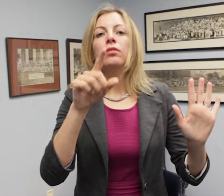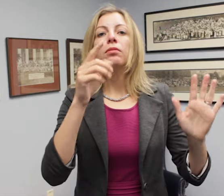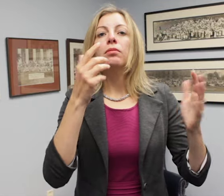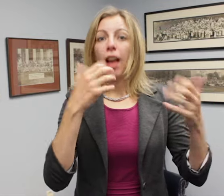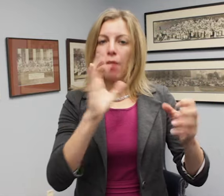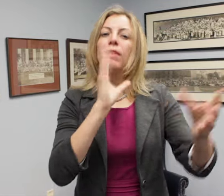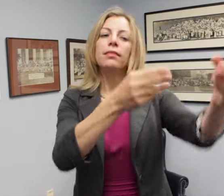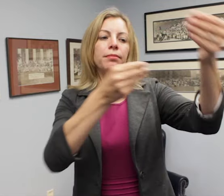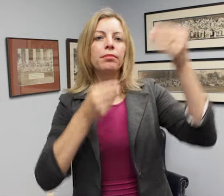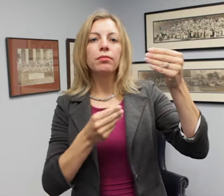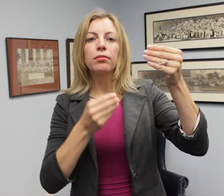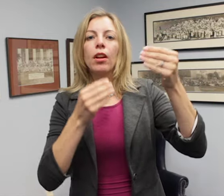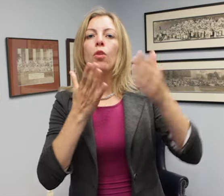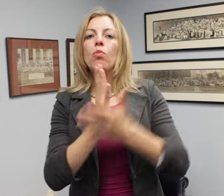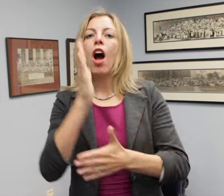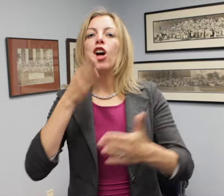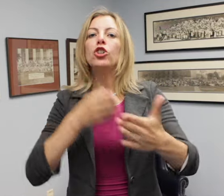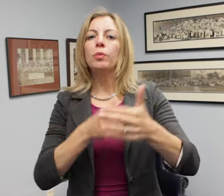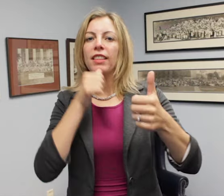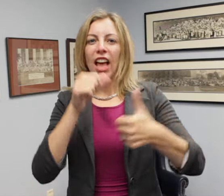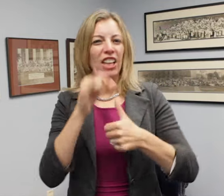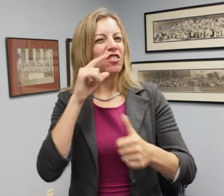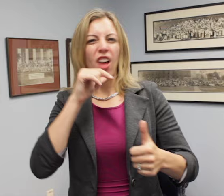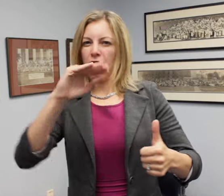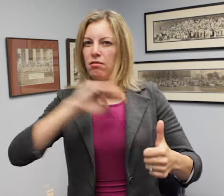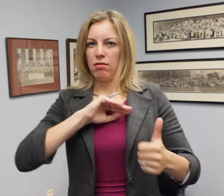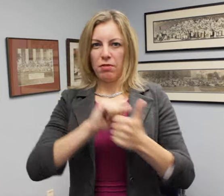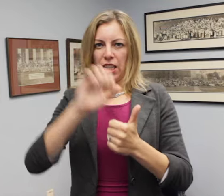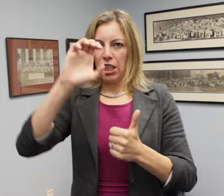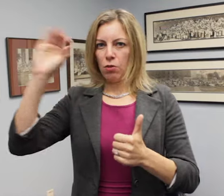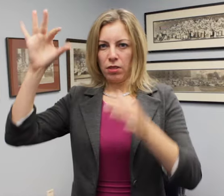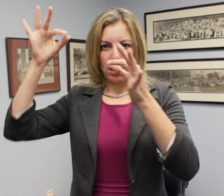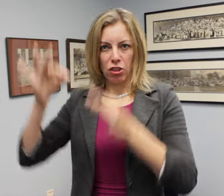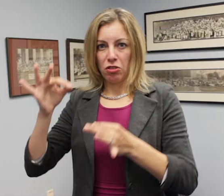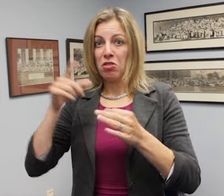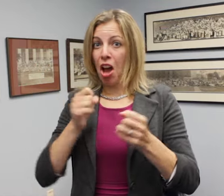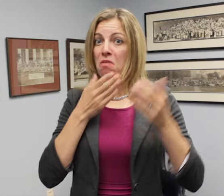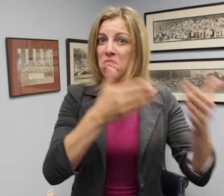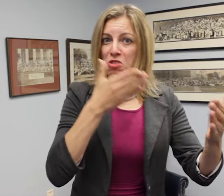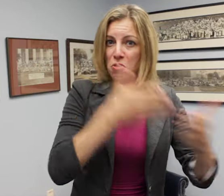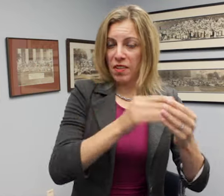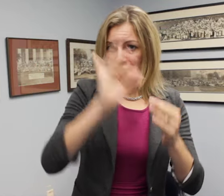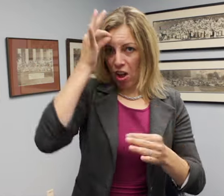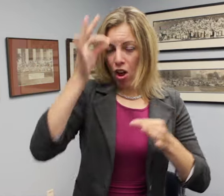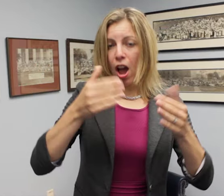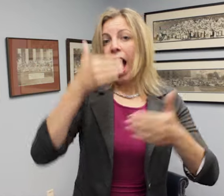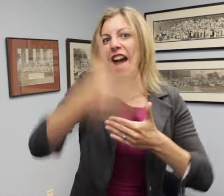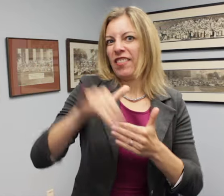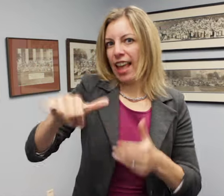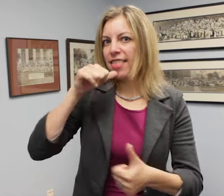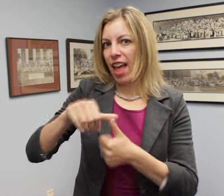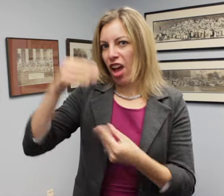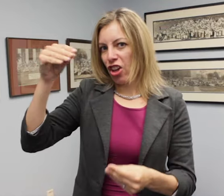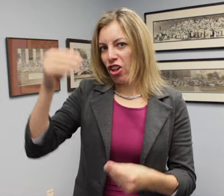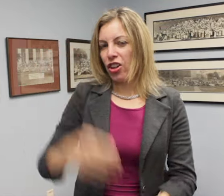you will get a right to sue letter which authorizes you to bring a lawsuit in federal court if you are unhappy with the EEOC outcome.